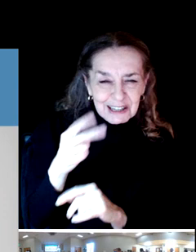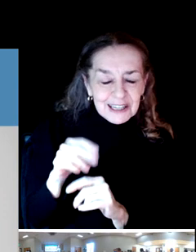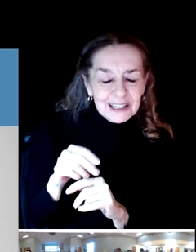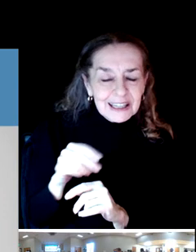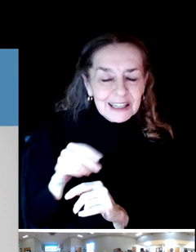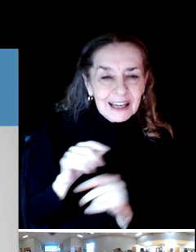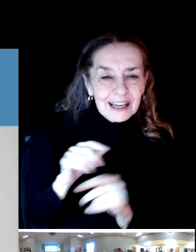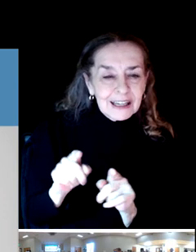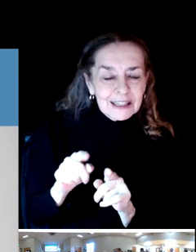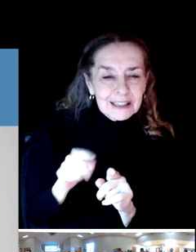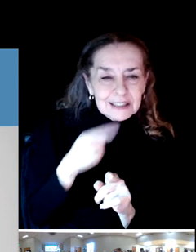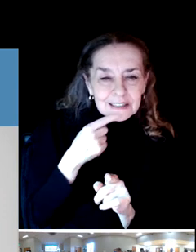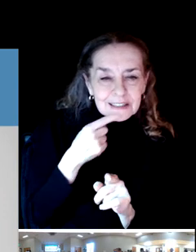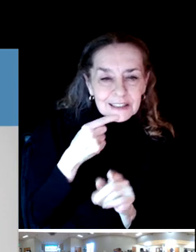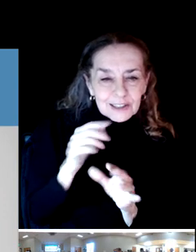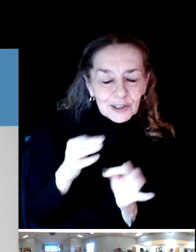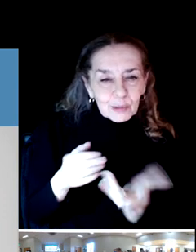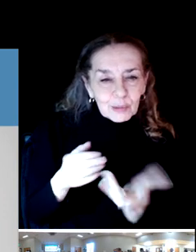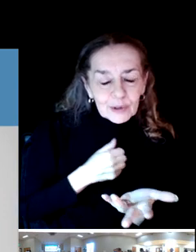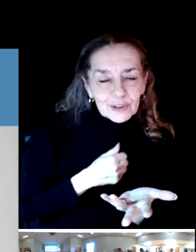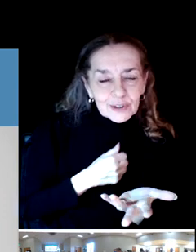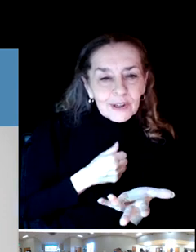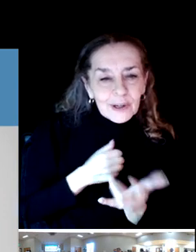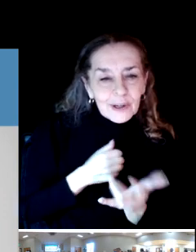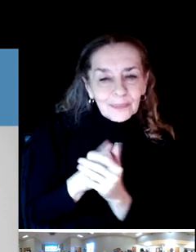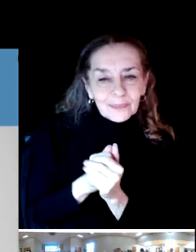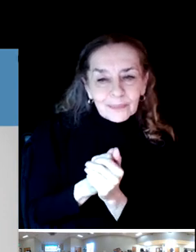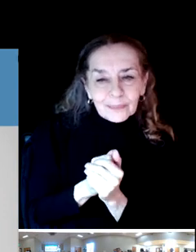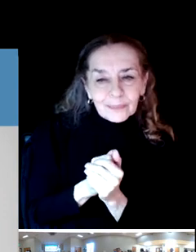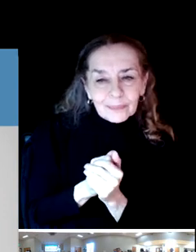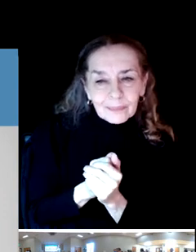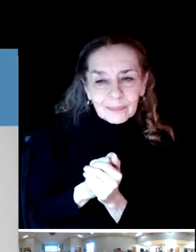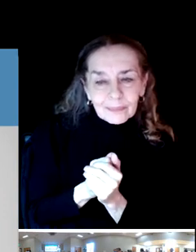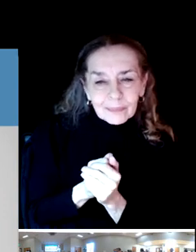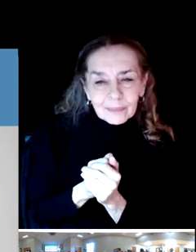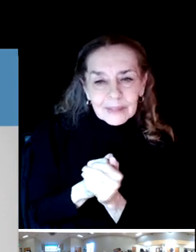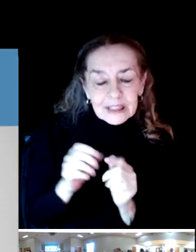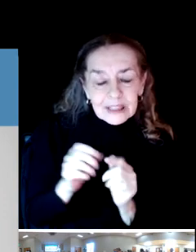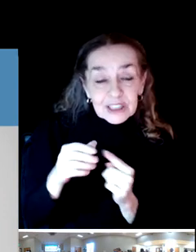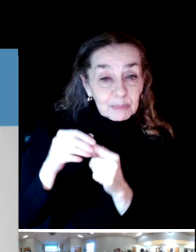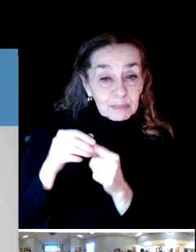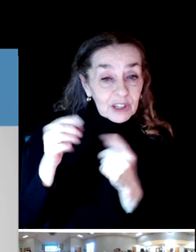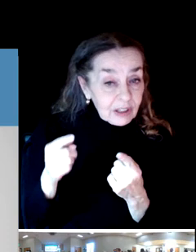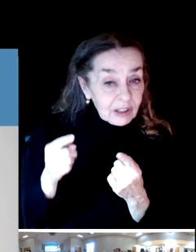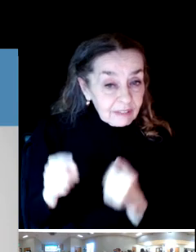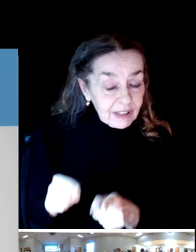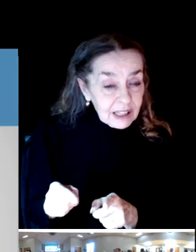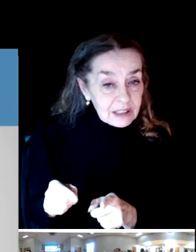Same with the parks. Special events offered by the district ended up to be kind of a little more average, a